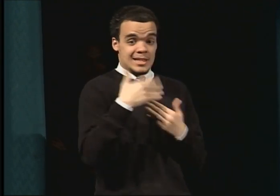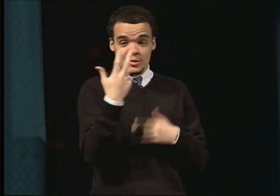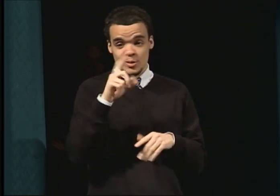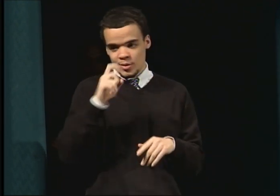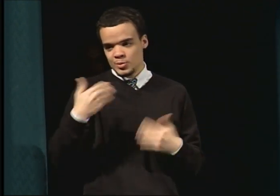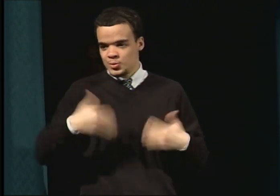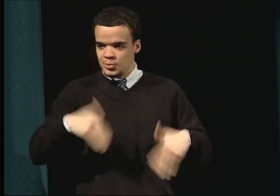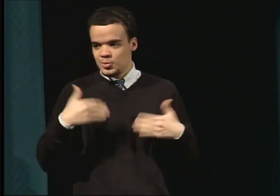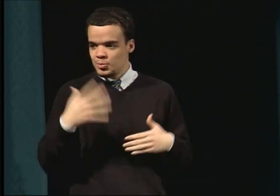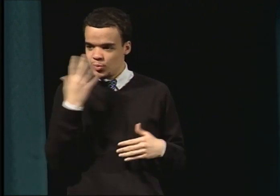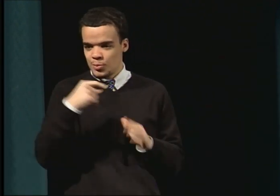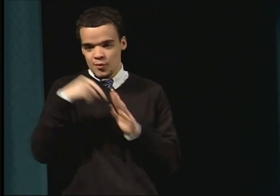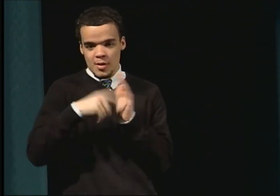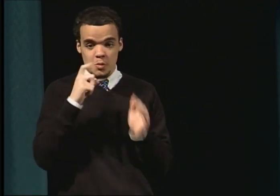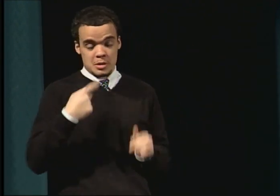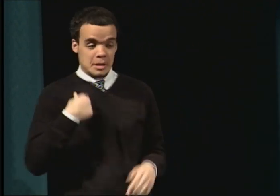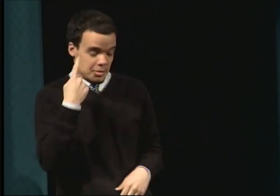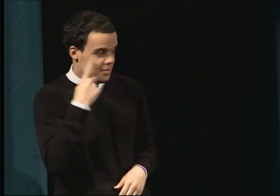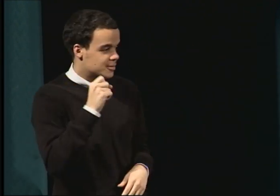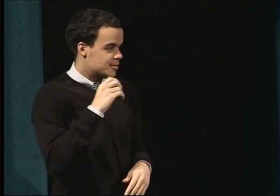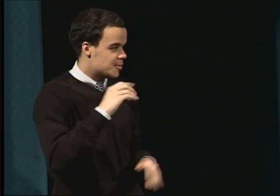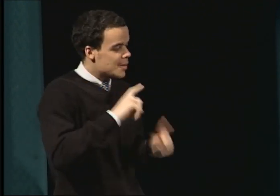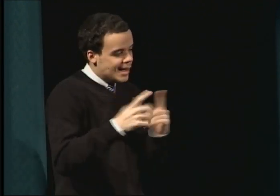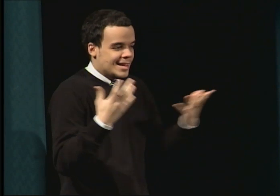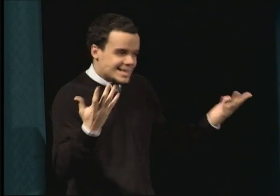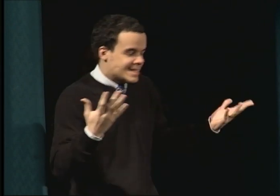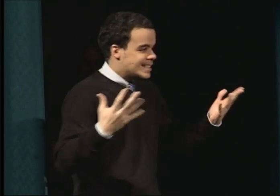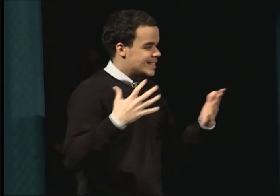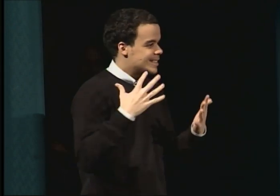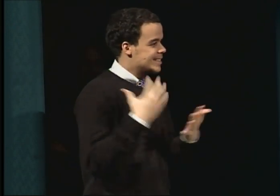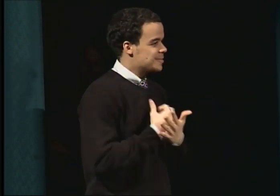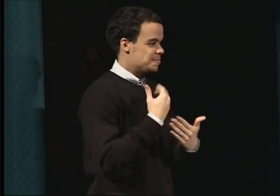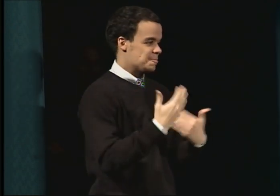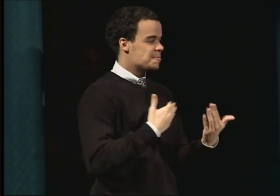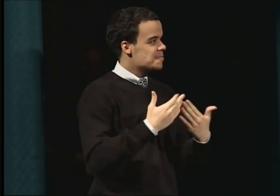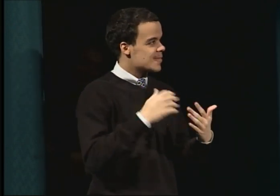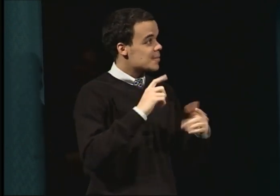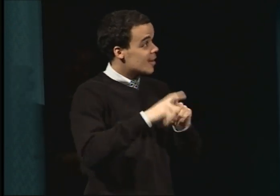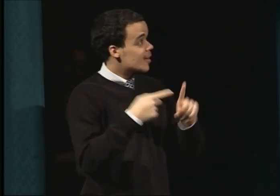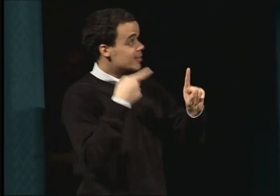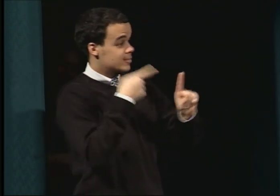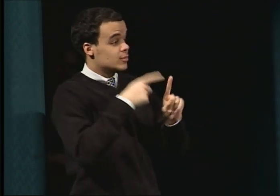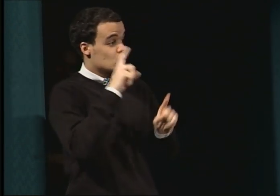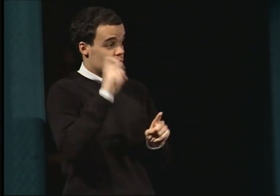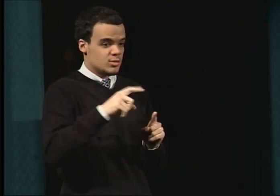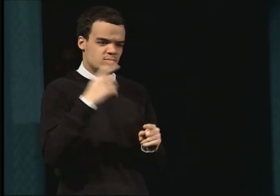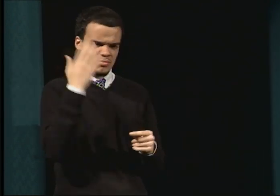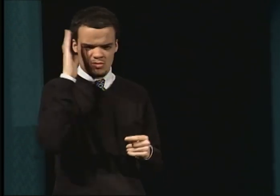We know there are so many different systems of oppression that we have to confront, racism, sexism, audism.